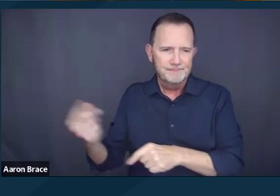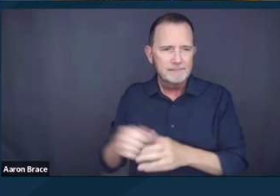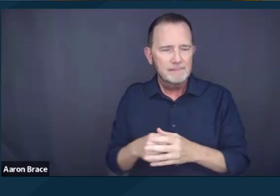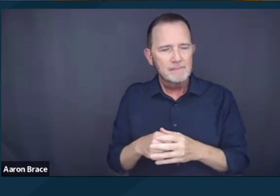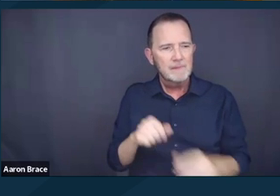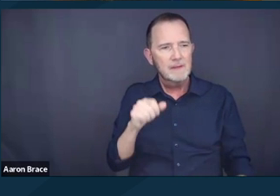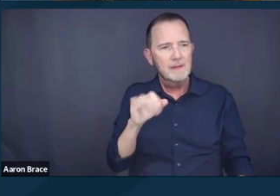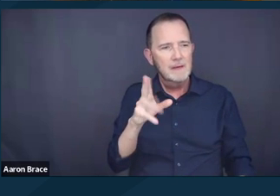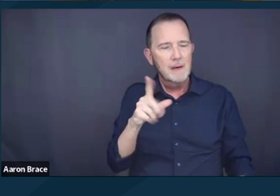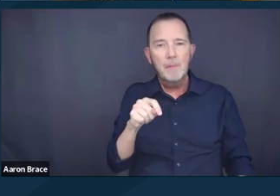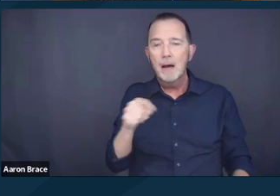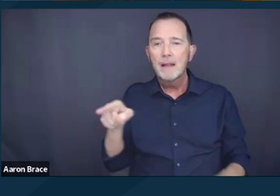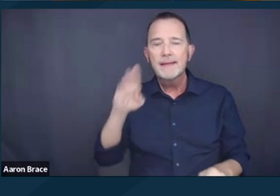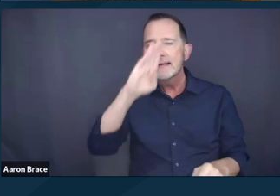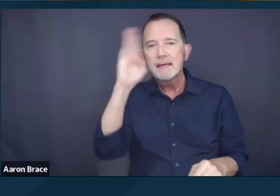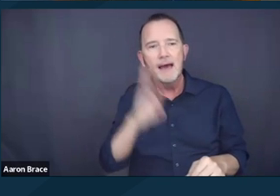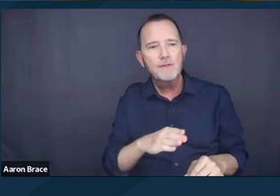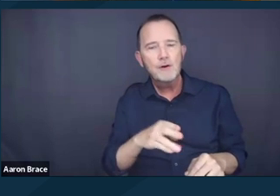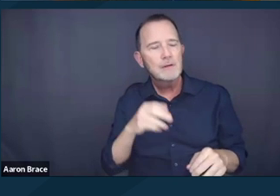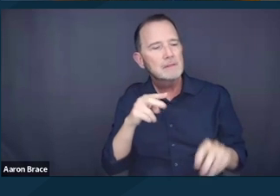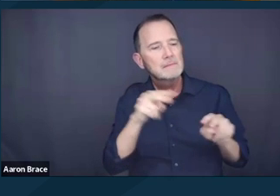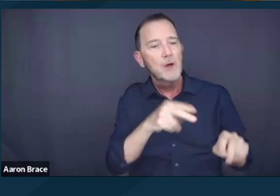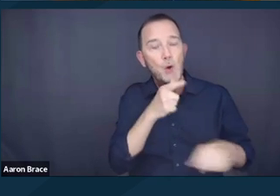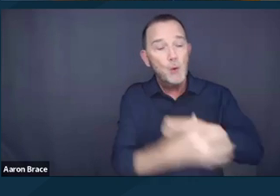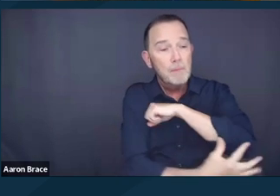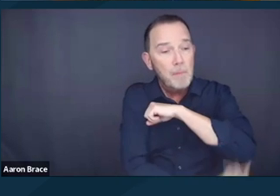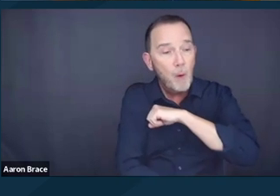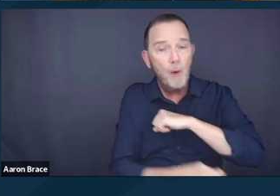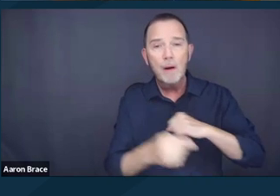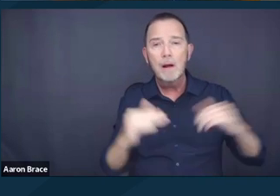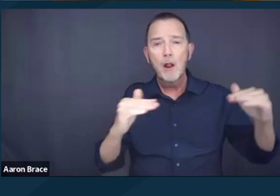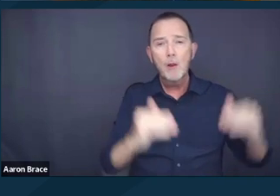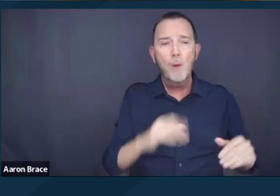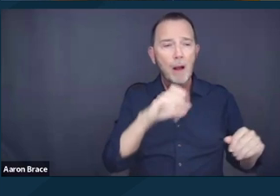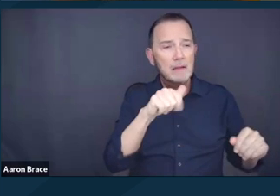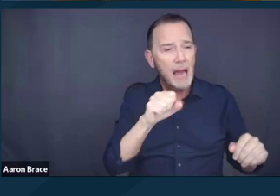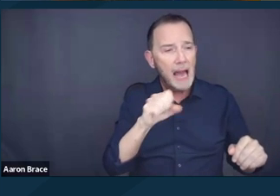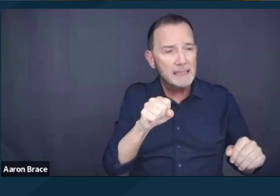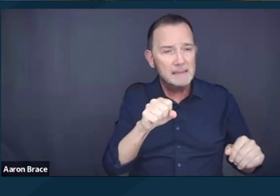poverty and class were excluded in its discussion of laws and practices subjected to a heightened,